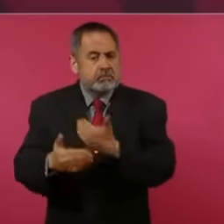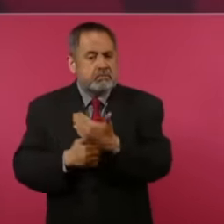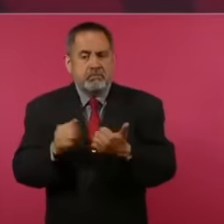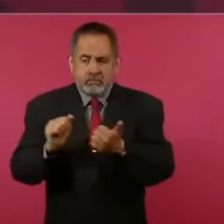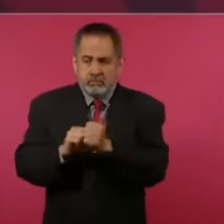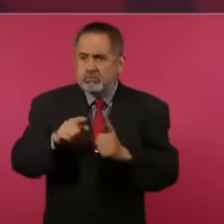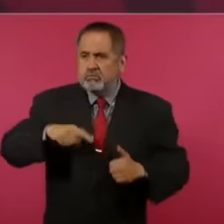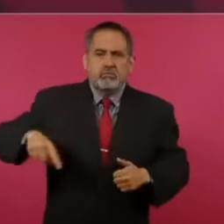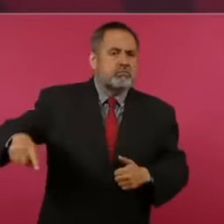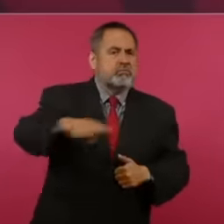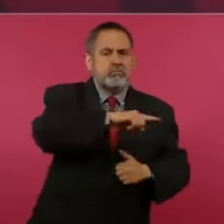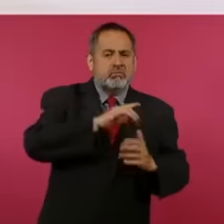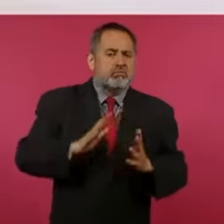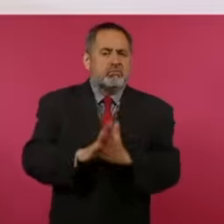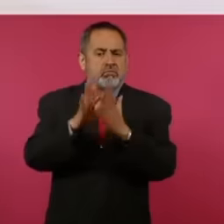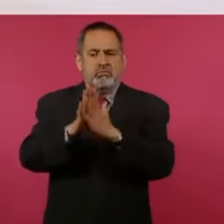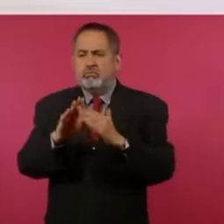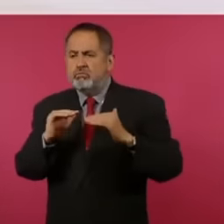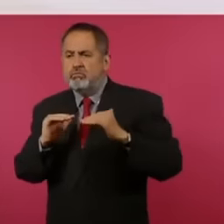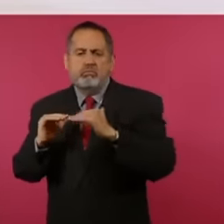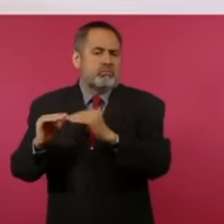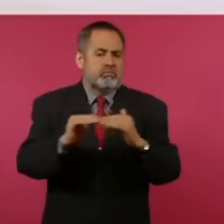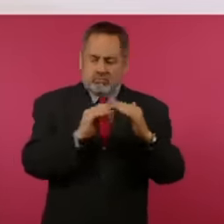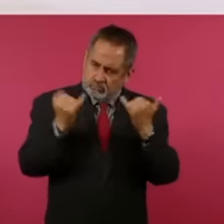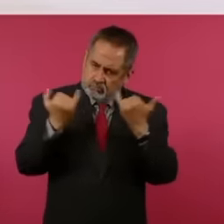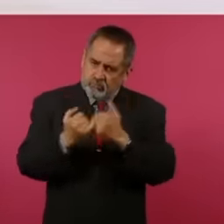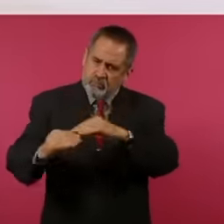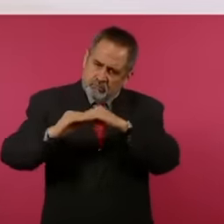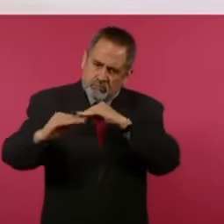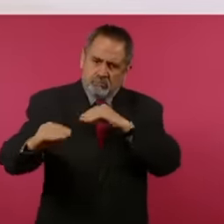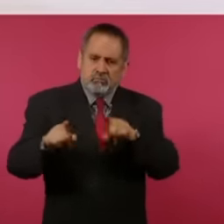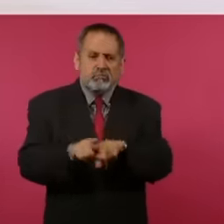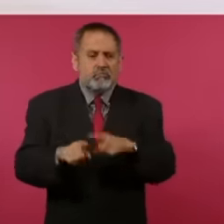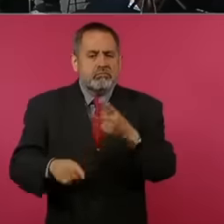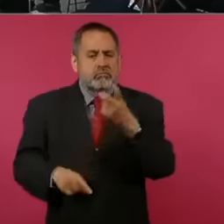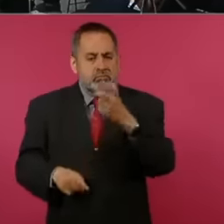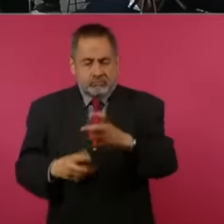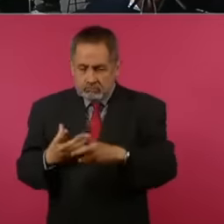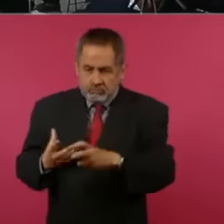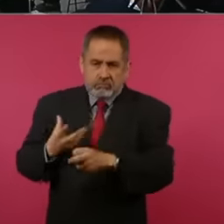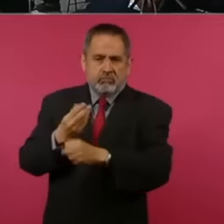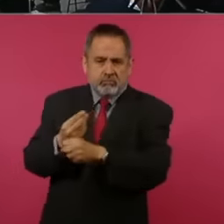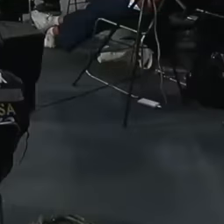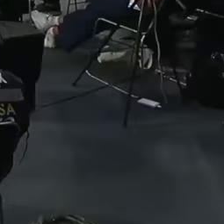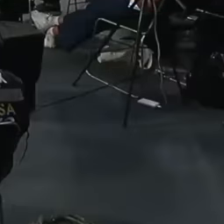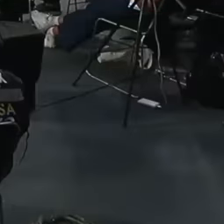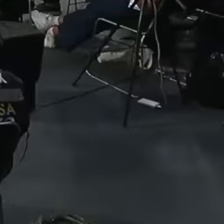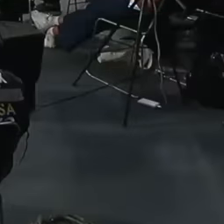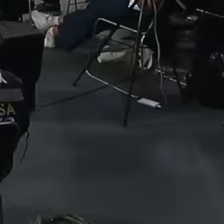democracy that is being consolidated and